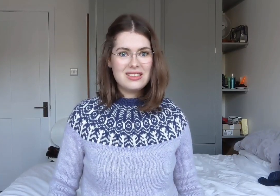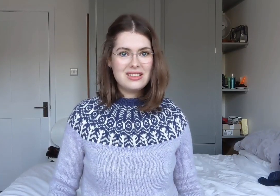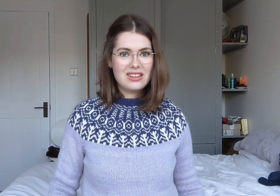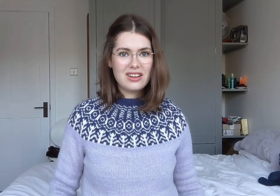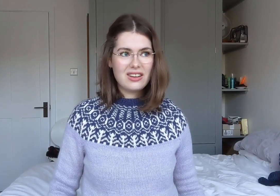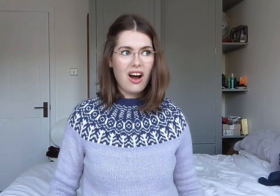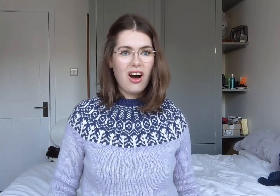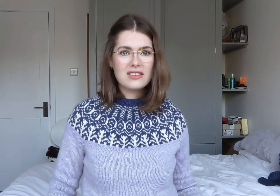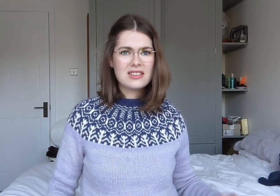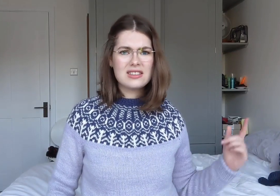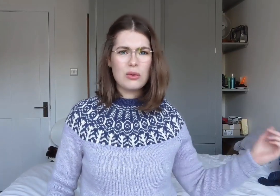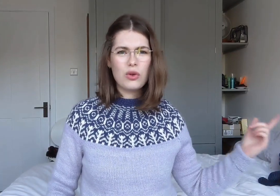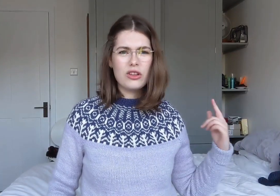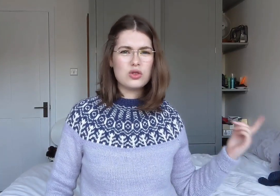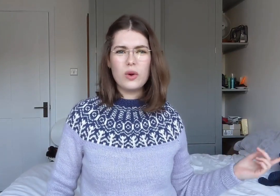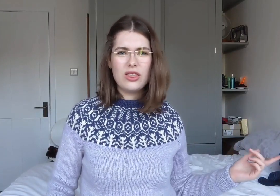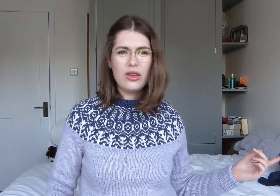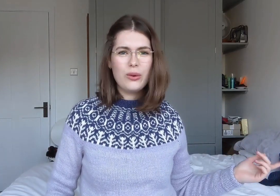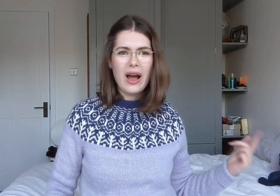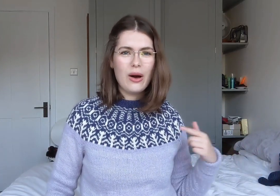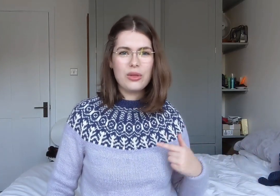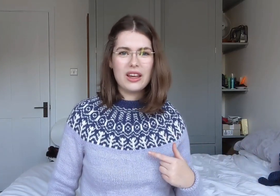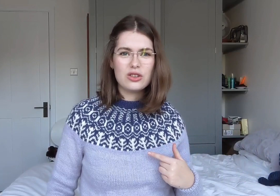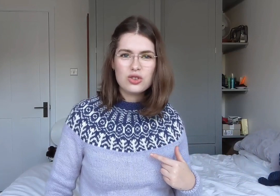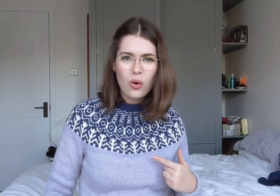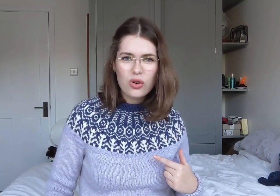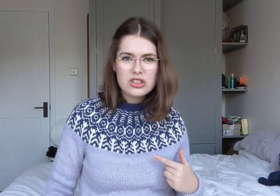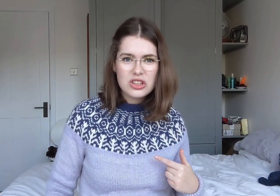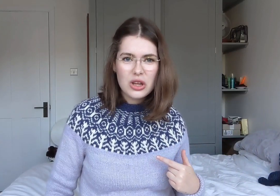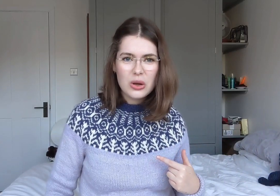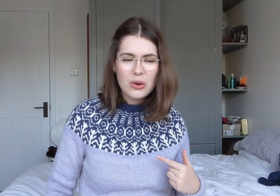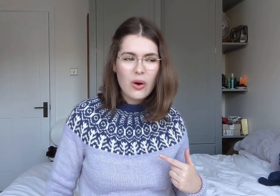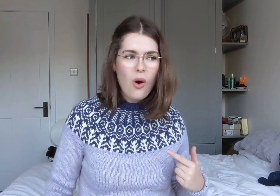asks a person who's with you how they can talk to you.